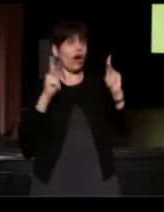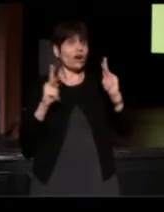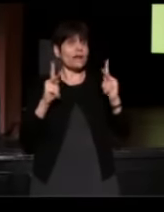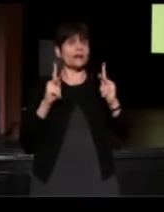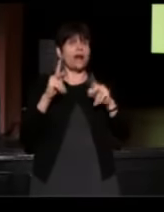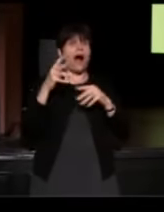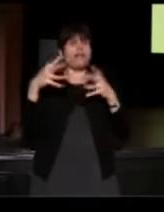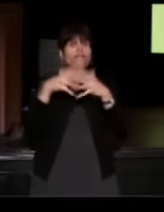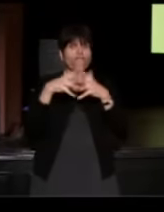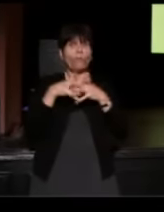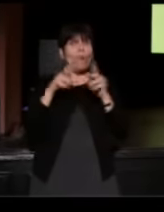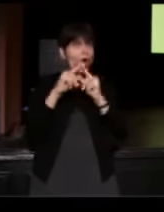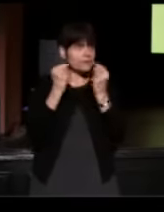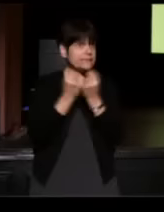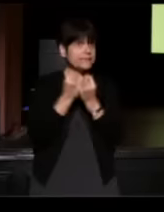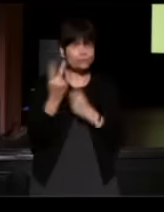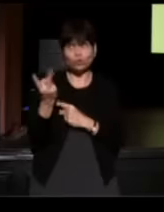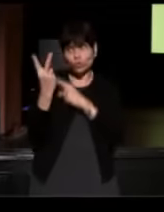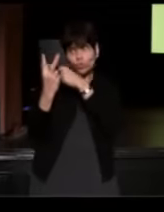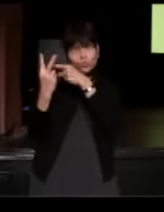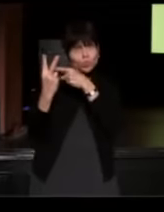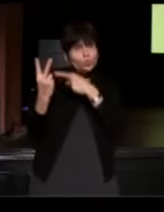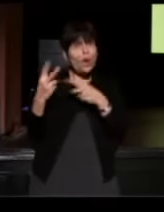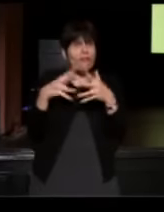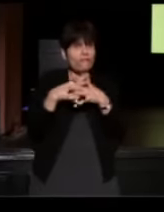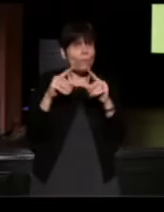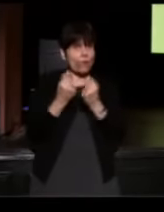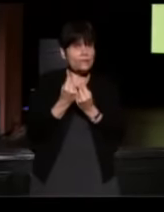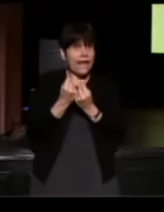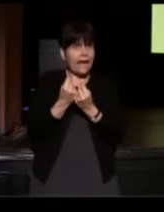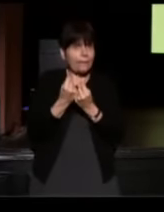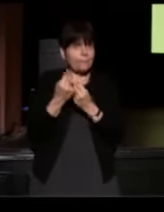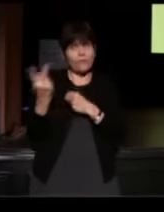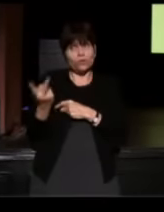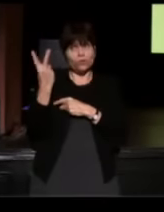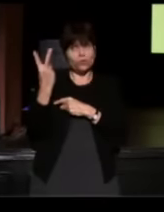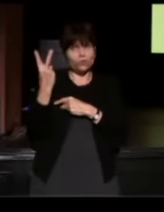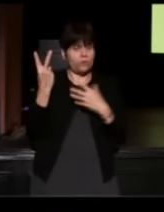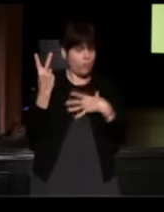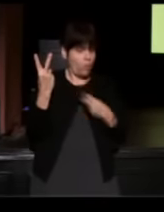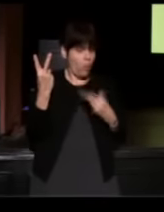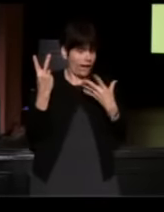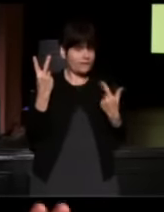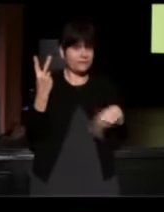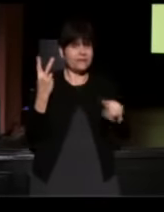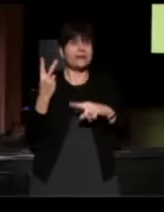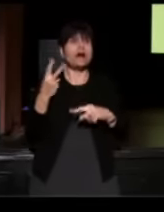He told me that one day, there was an away game in a small town out in Tennessee